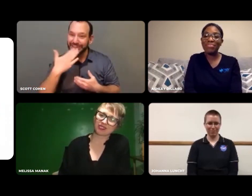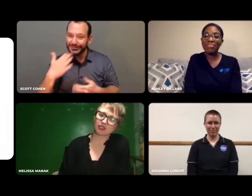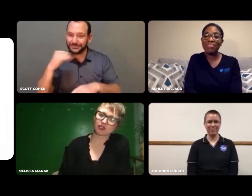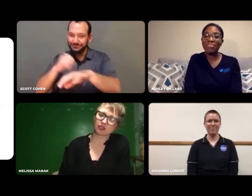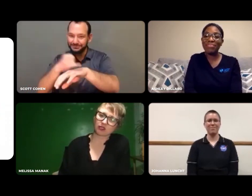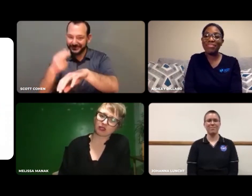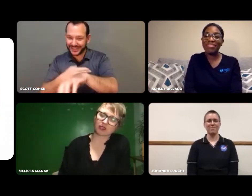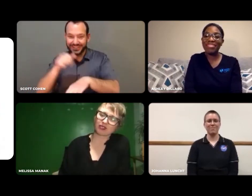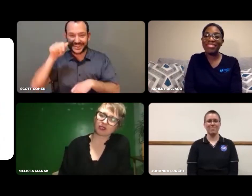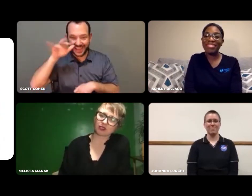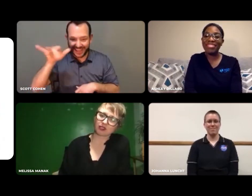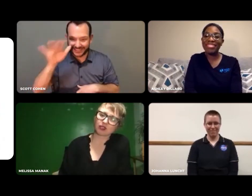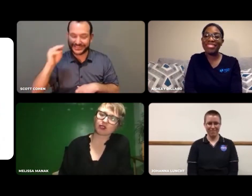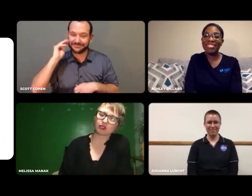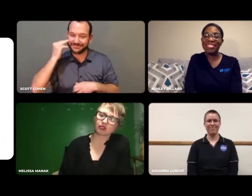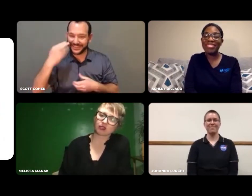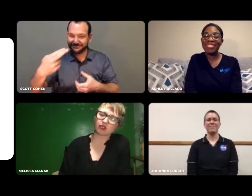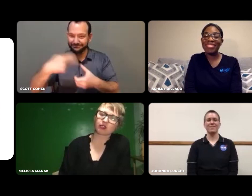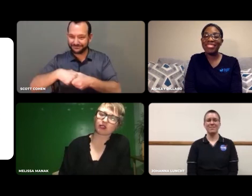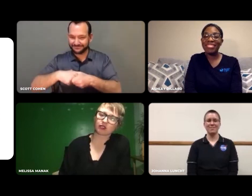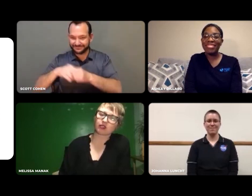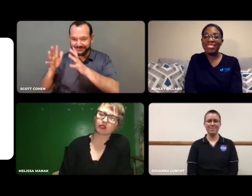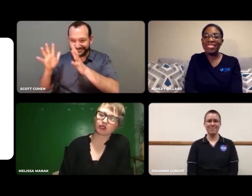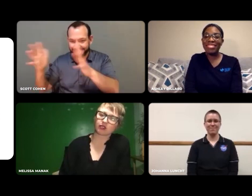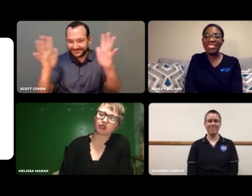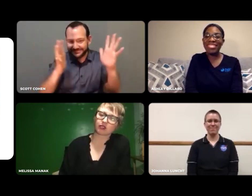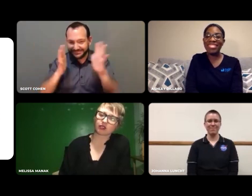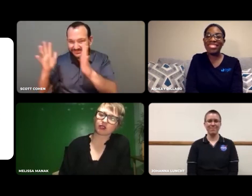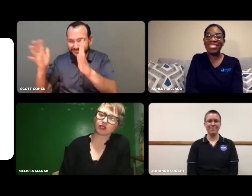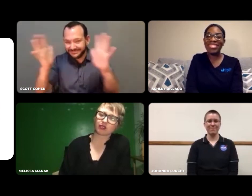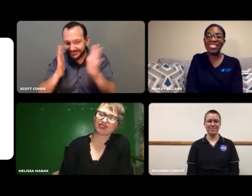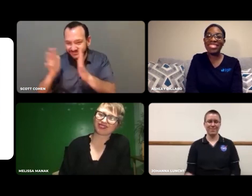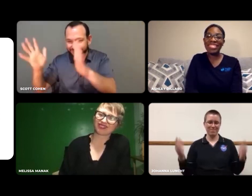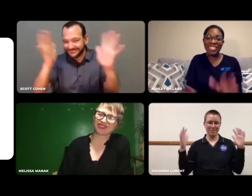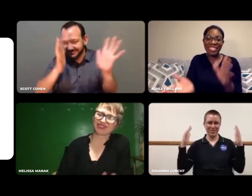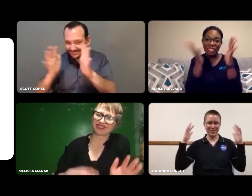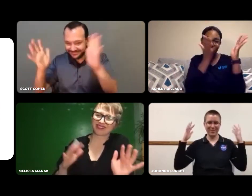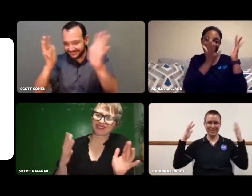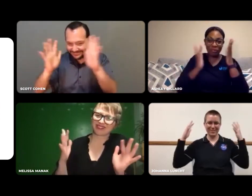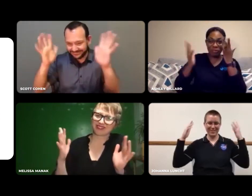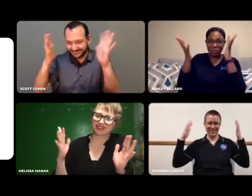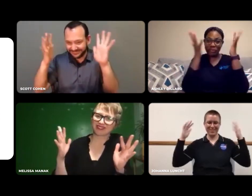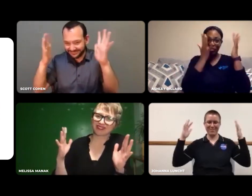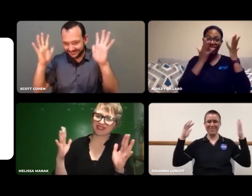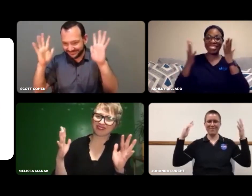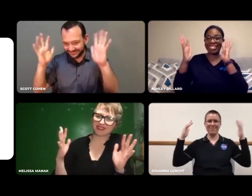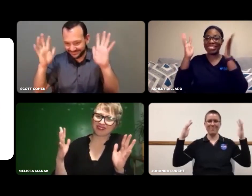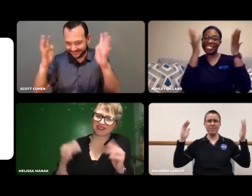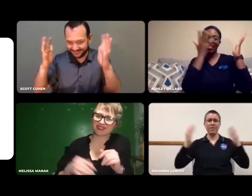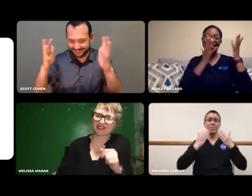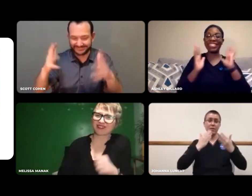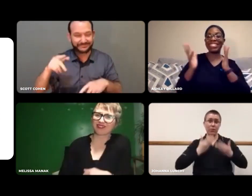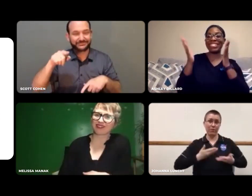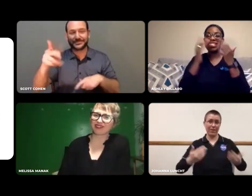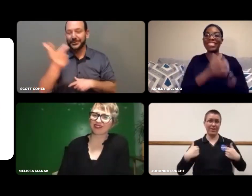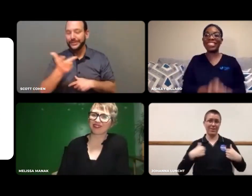Cheers to you three: Ashley, Johanna, and Melissa!